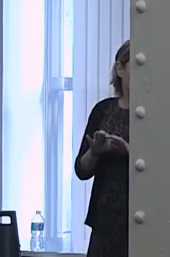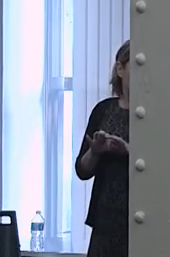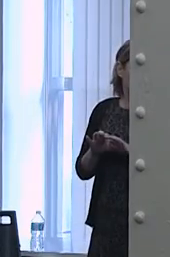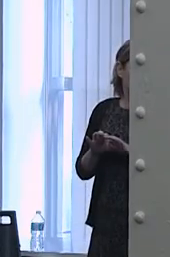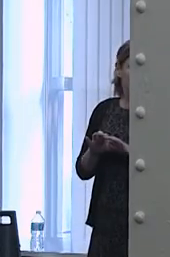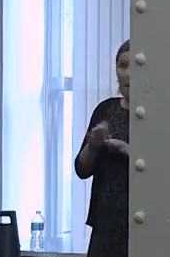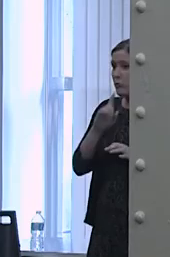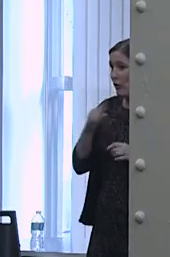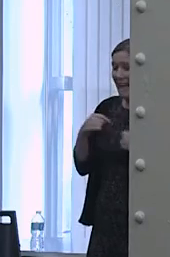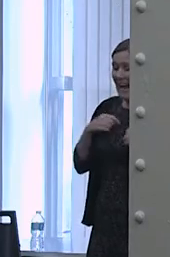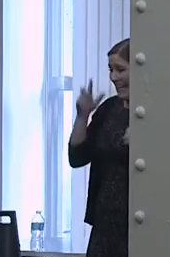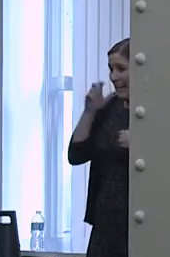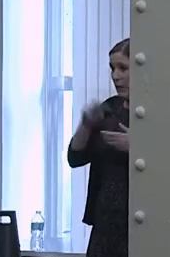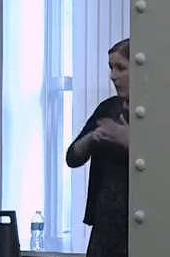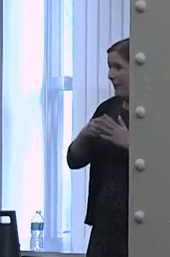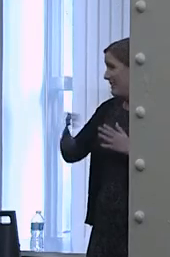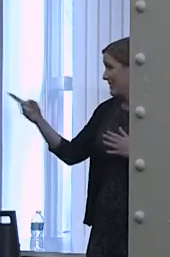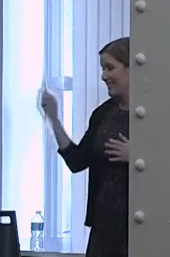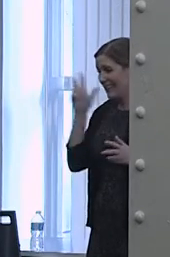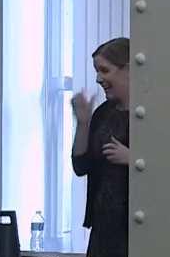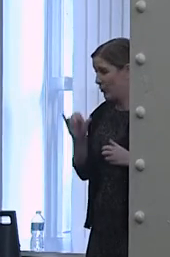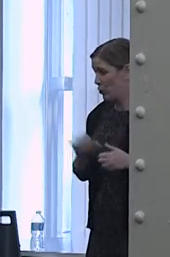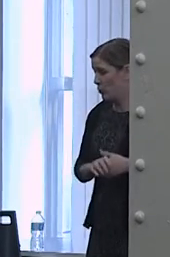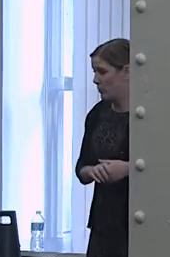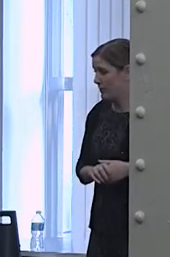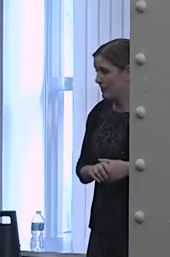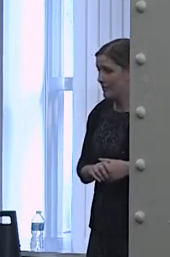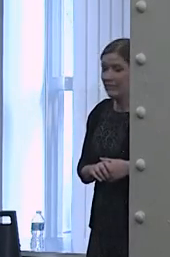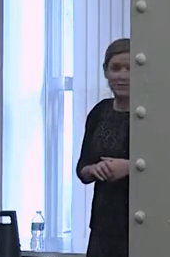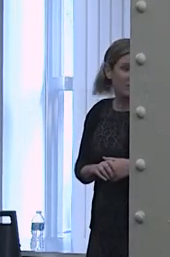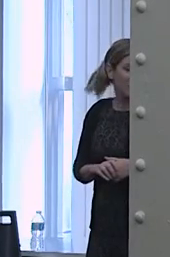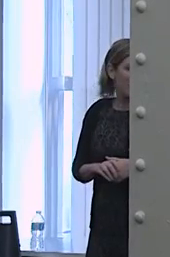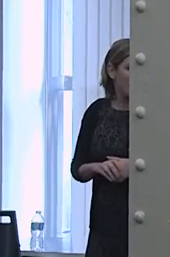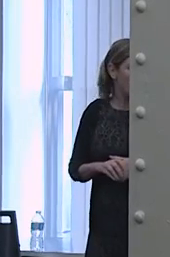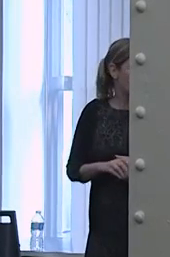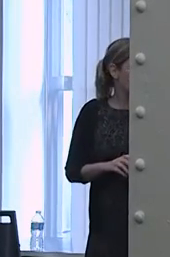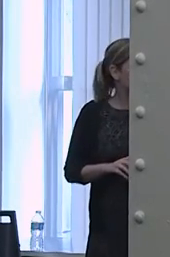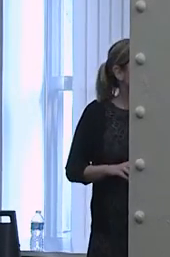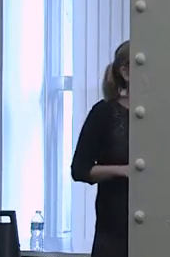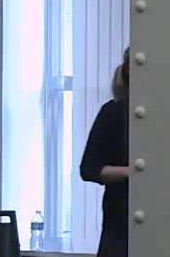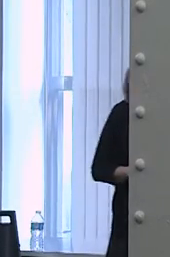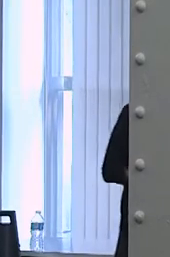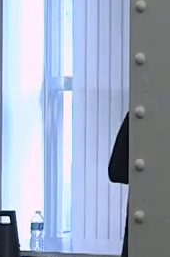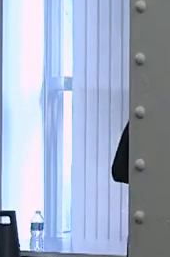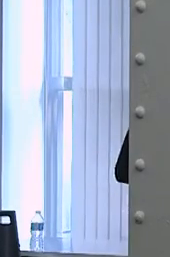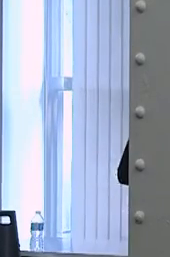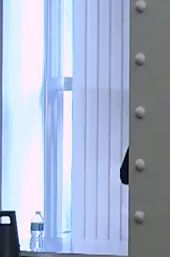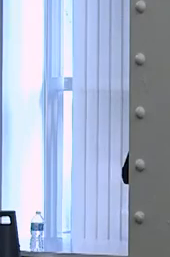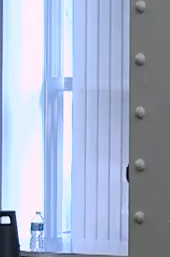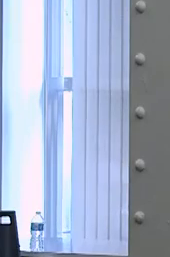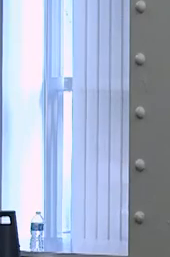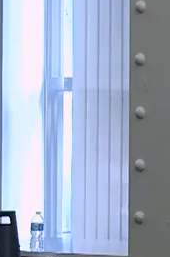That is not the right slide, it has to do with that but... help? Can somebody help me with the...